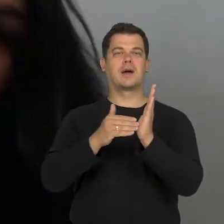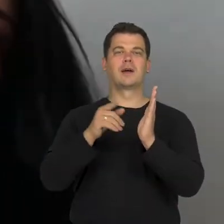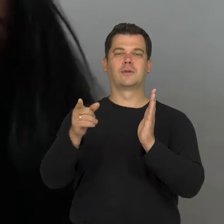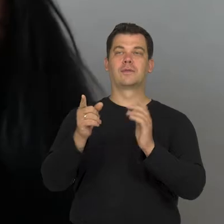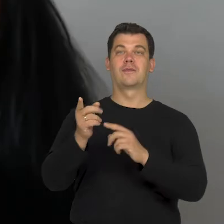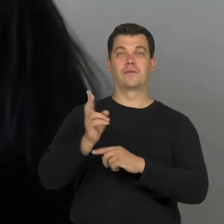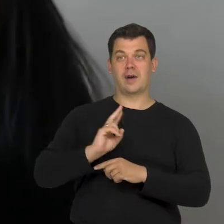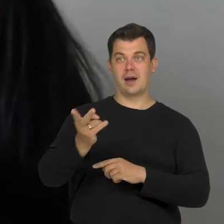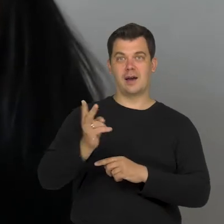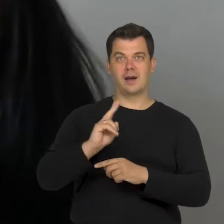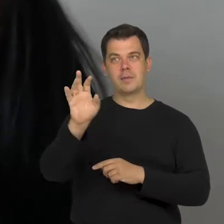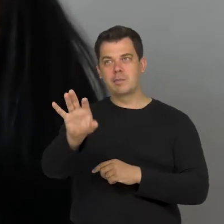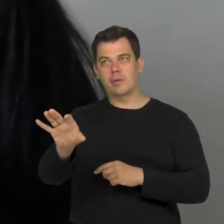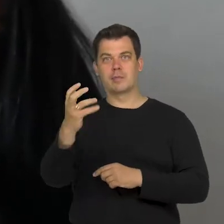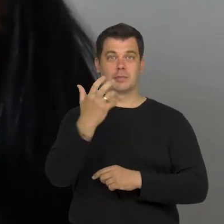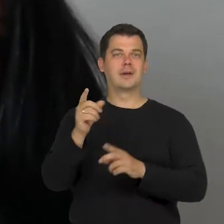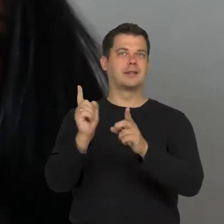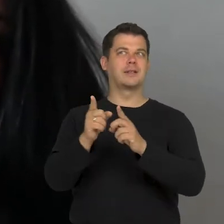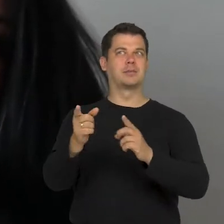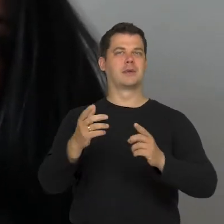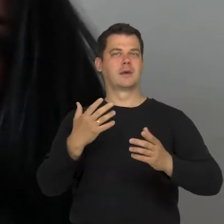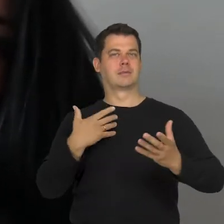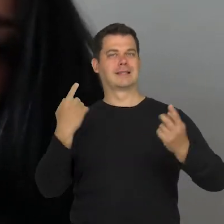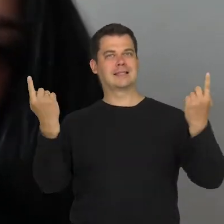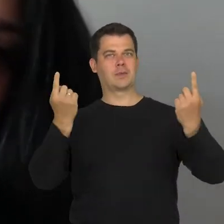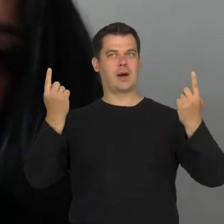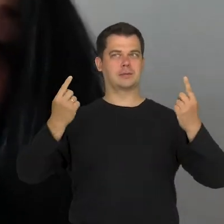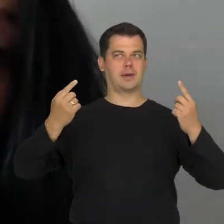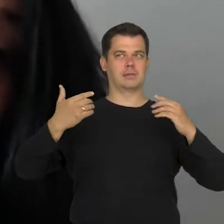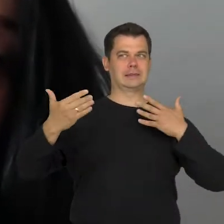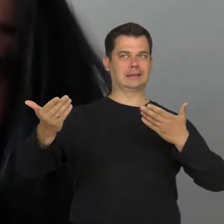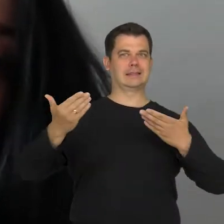and that tension present in the situation in which the viewer is.